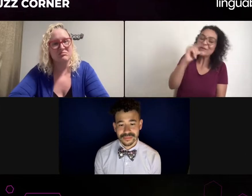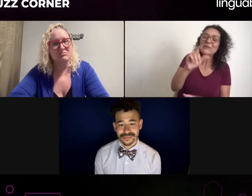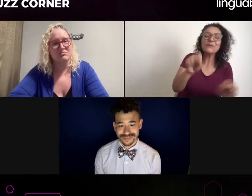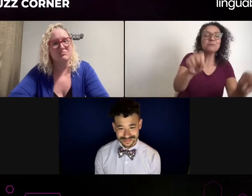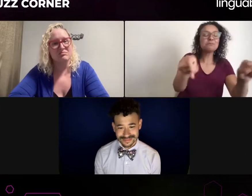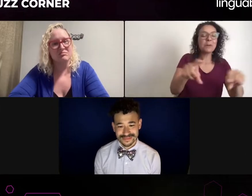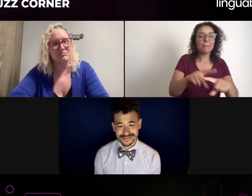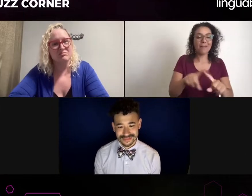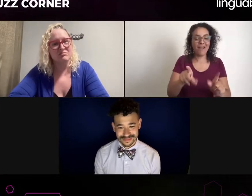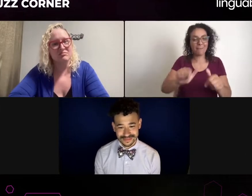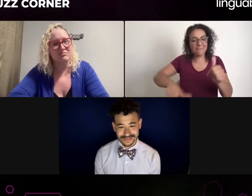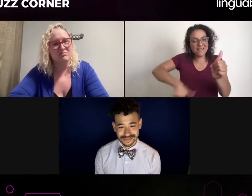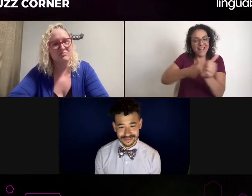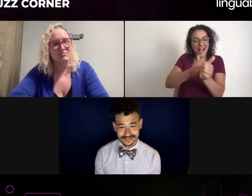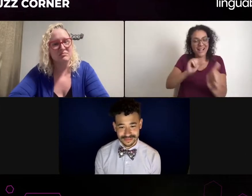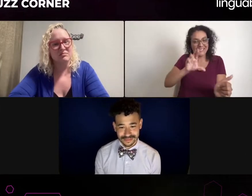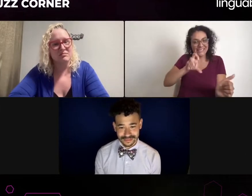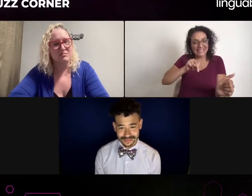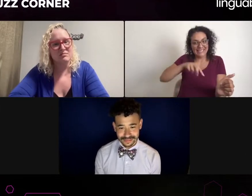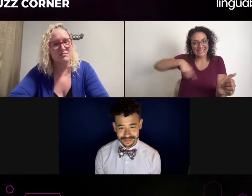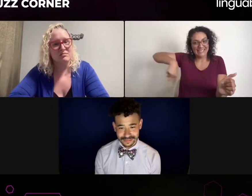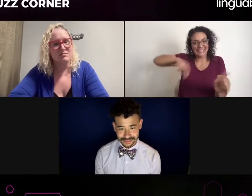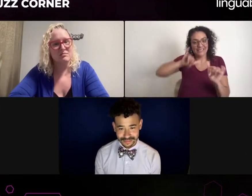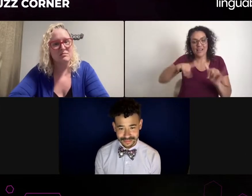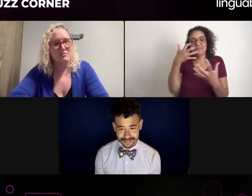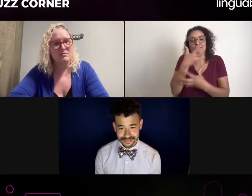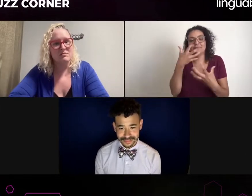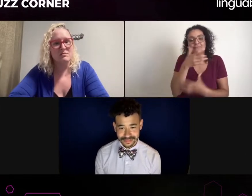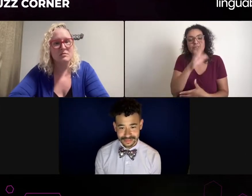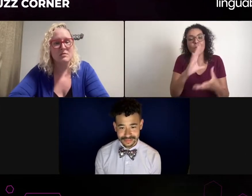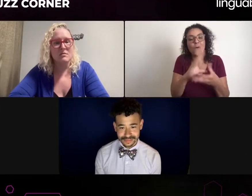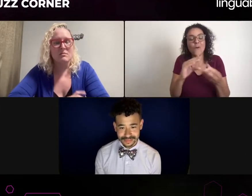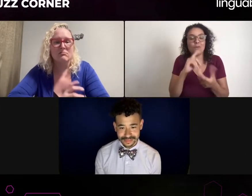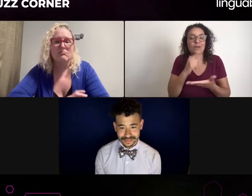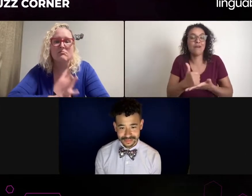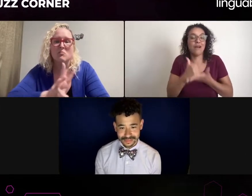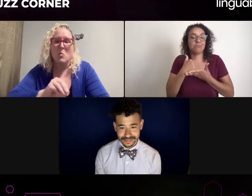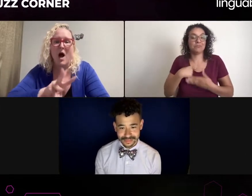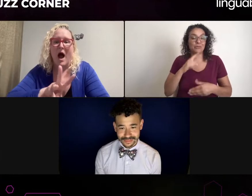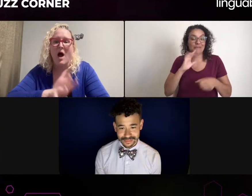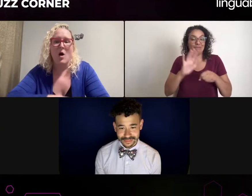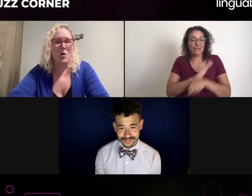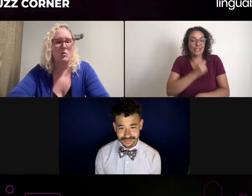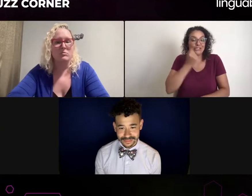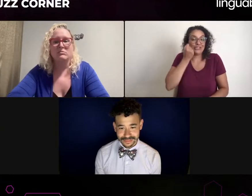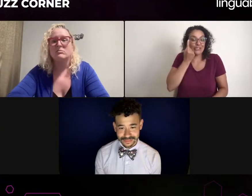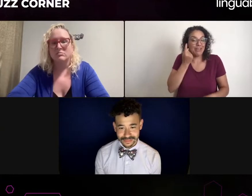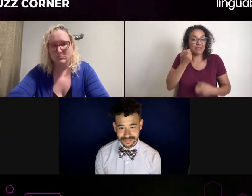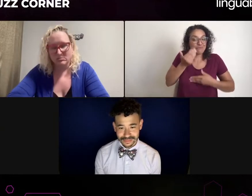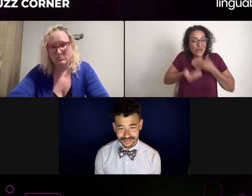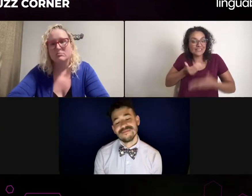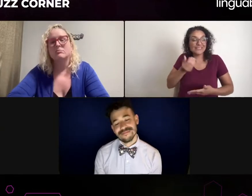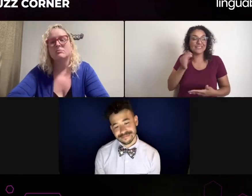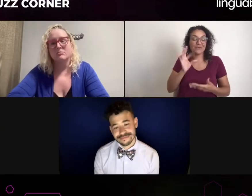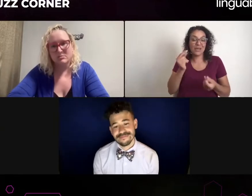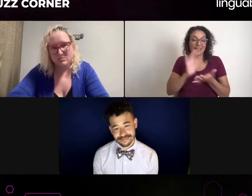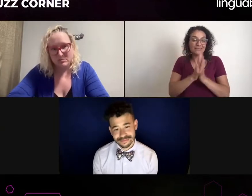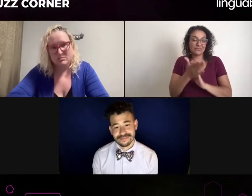it was Art Hayek. It was just something that... it was that stereotype, Deaf people who can read lips.